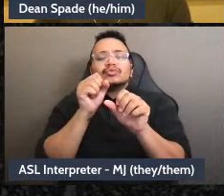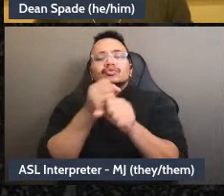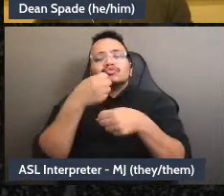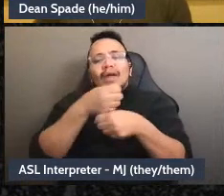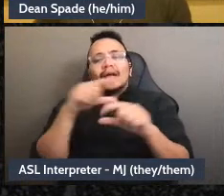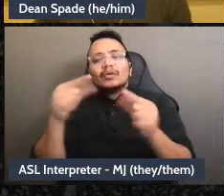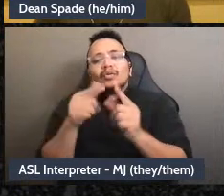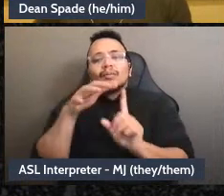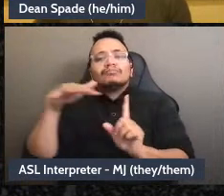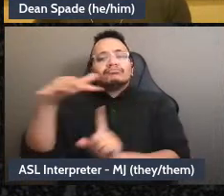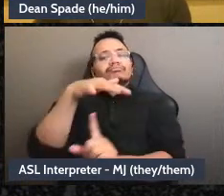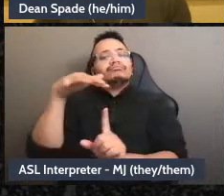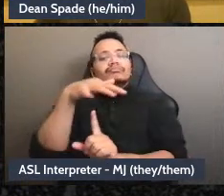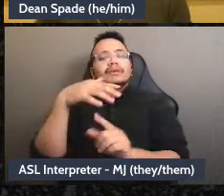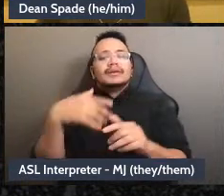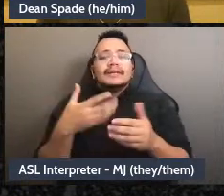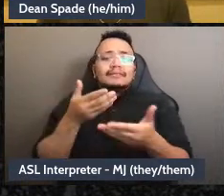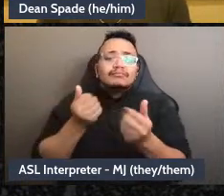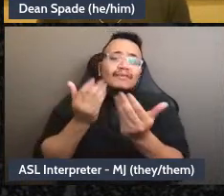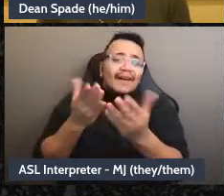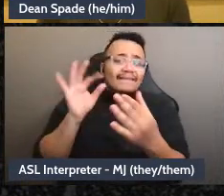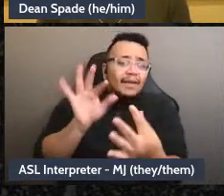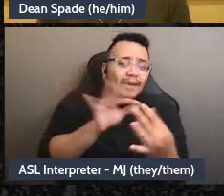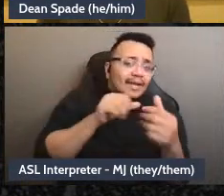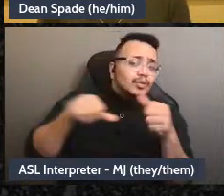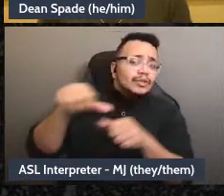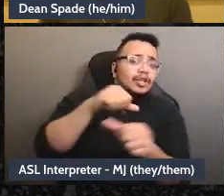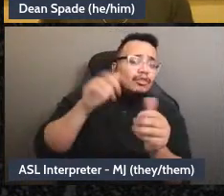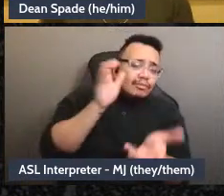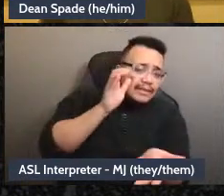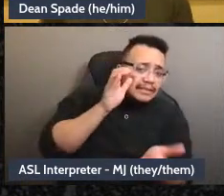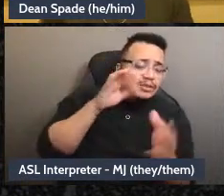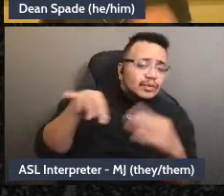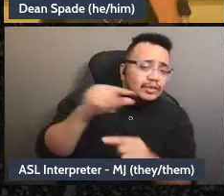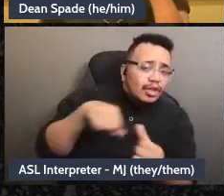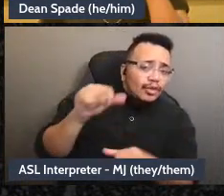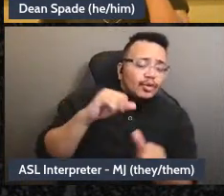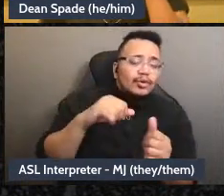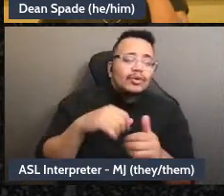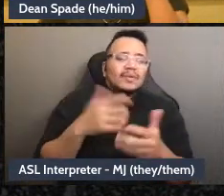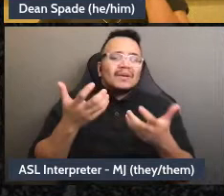do feedback together in ways that are useful and so that we don't have these like pitched